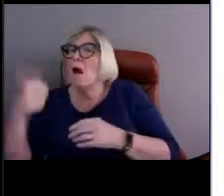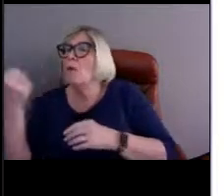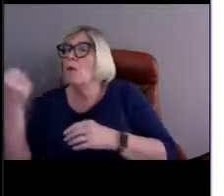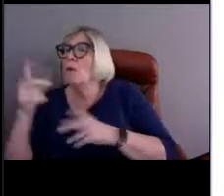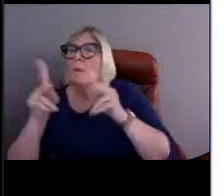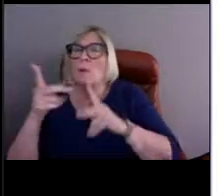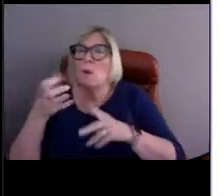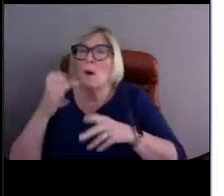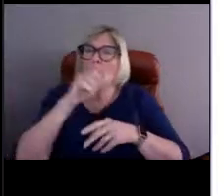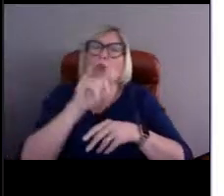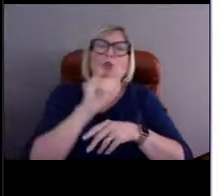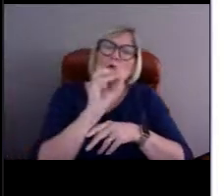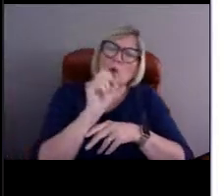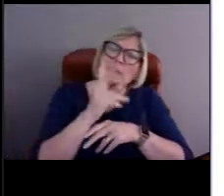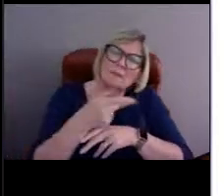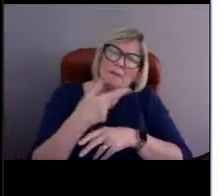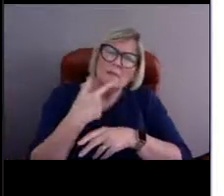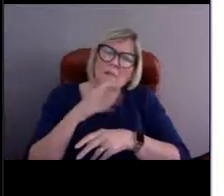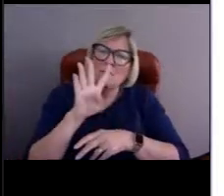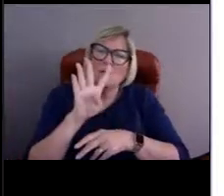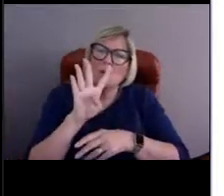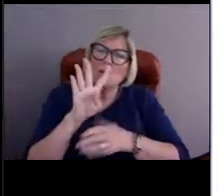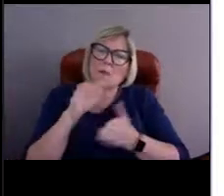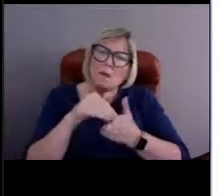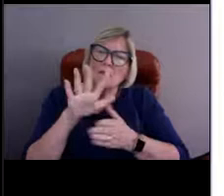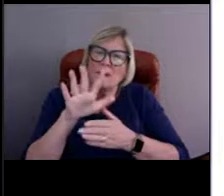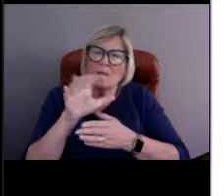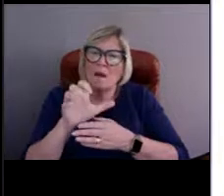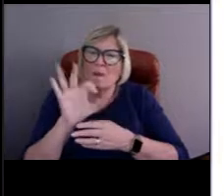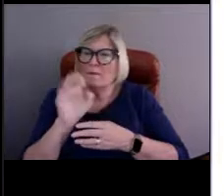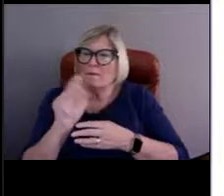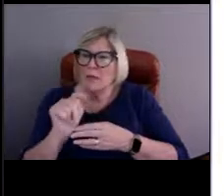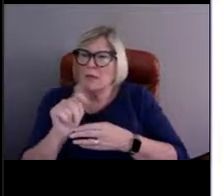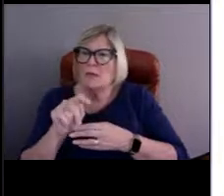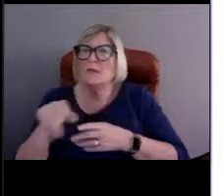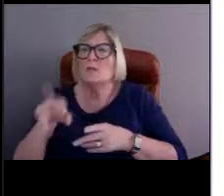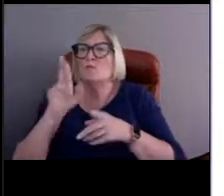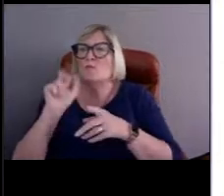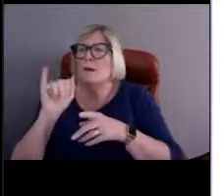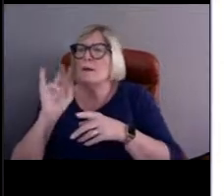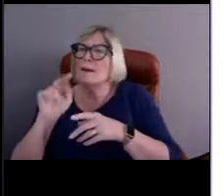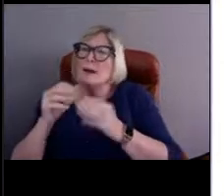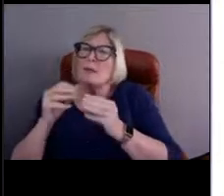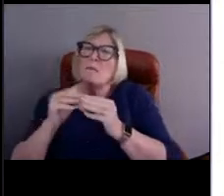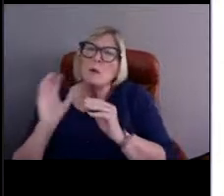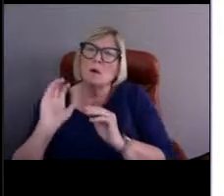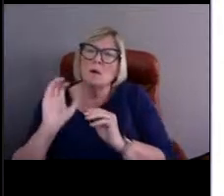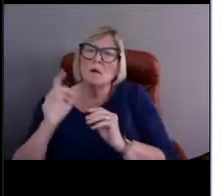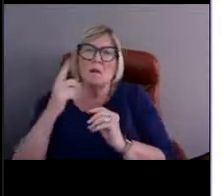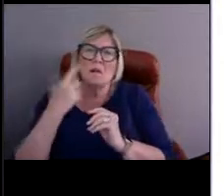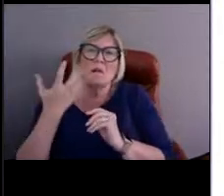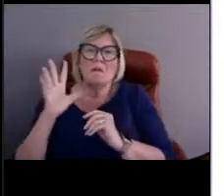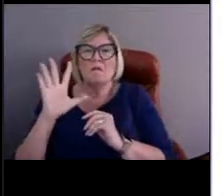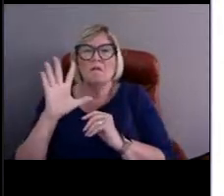Joseph says 4,500. Reina's more conservative, she thinks it's only 500 to 1,000.